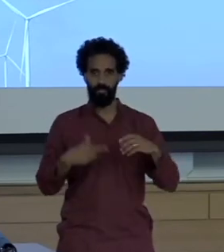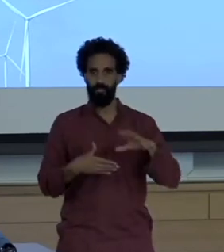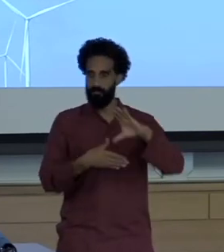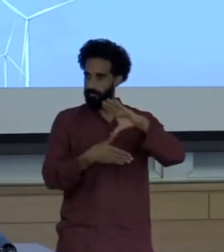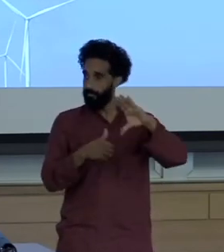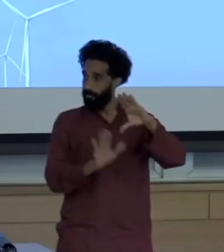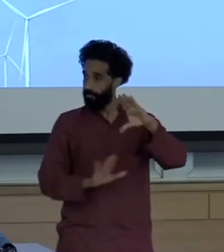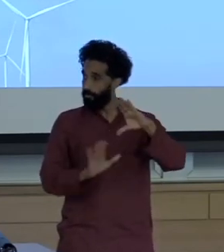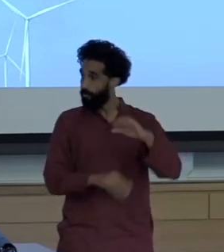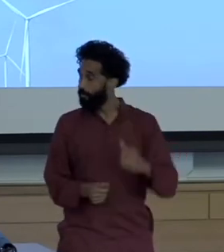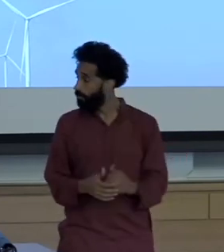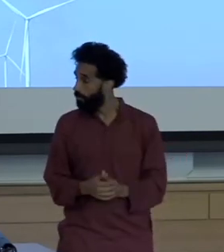This summer